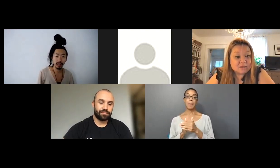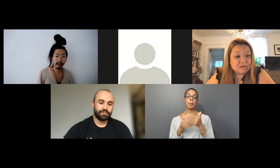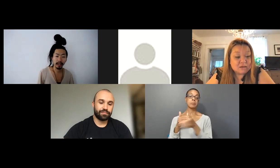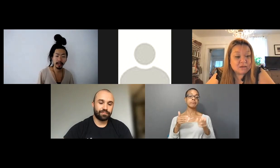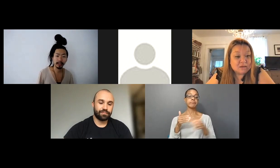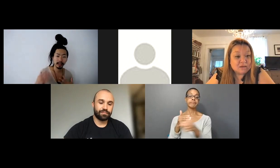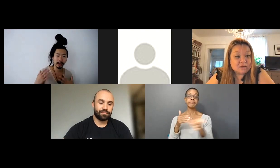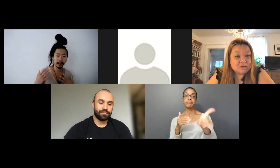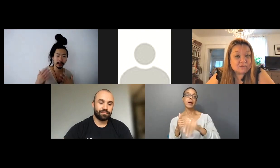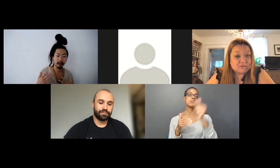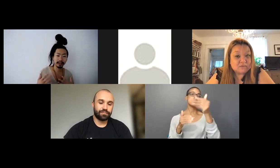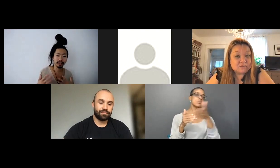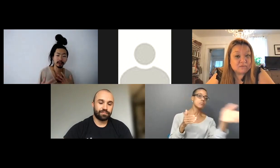Again the technology is there to collaborate